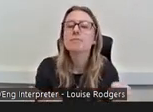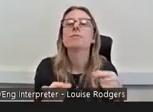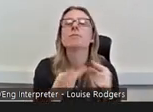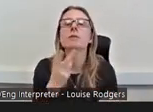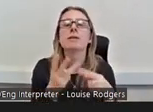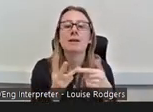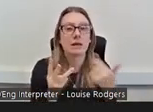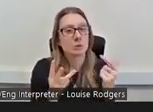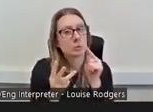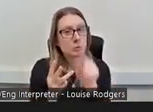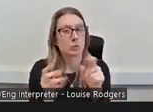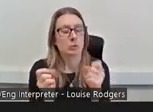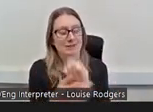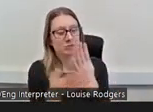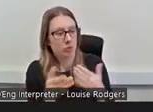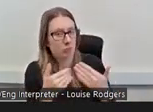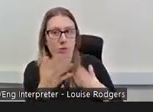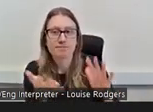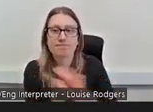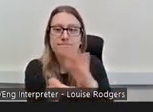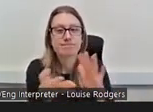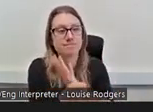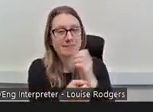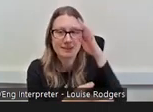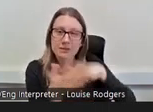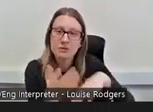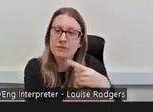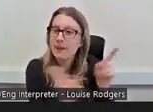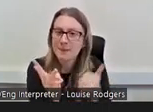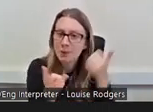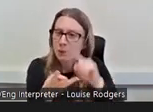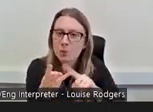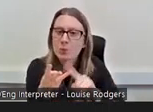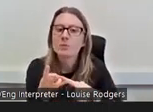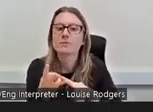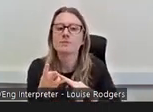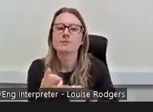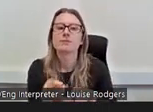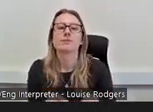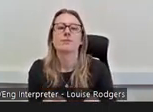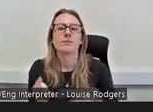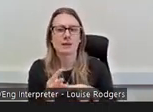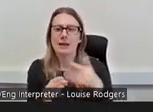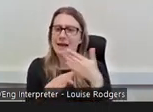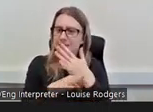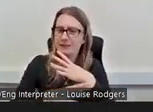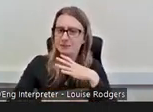it a more enjoyable experience for them? Is the activities adaptable and accessible? You know,